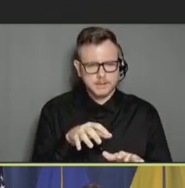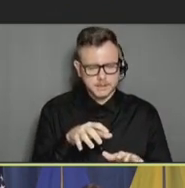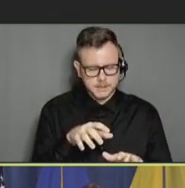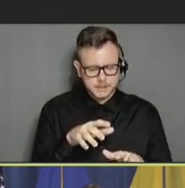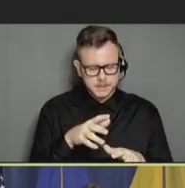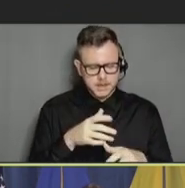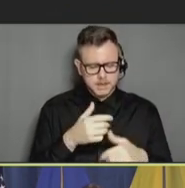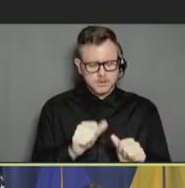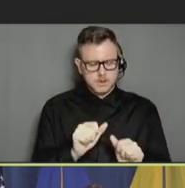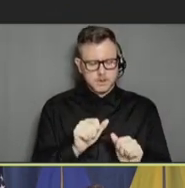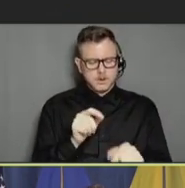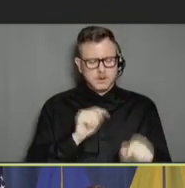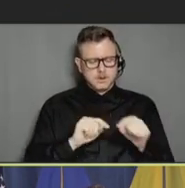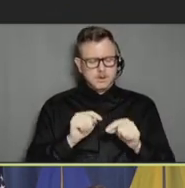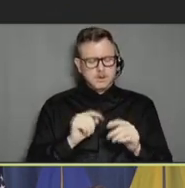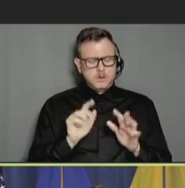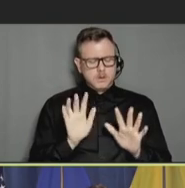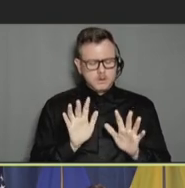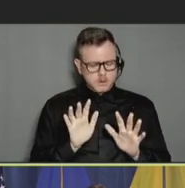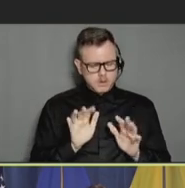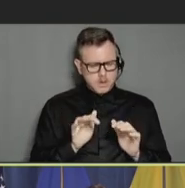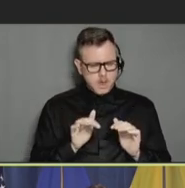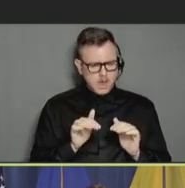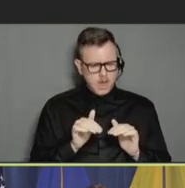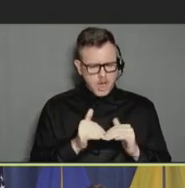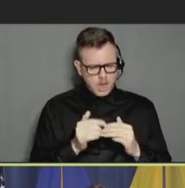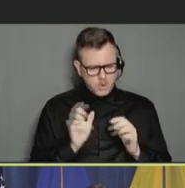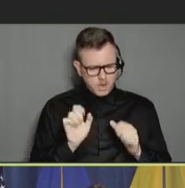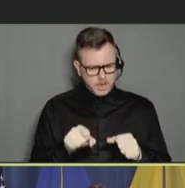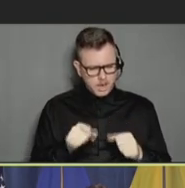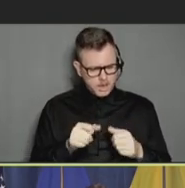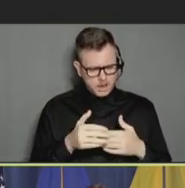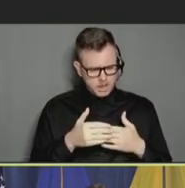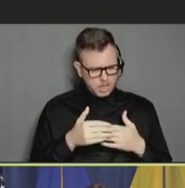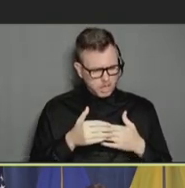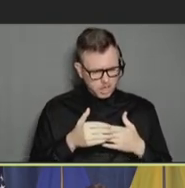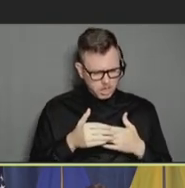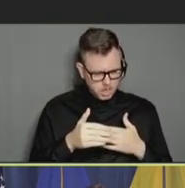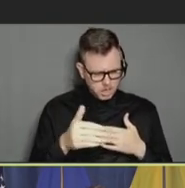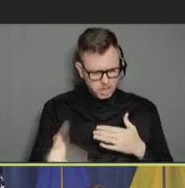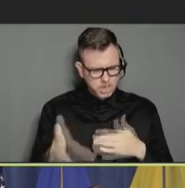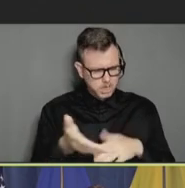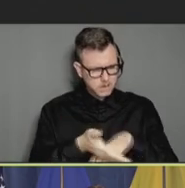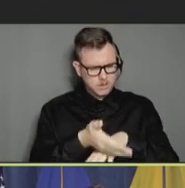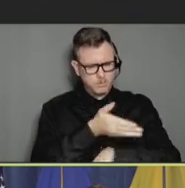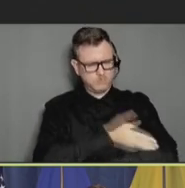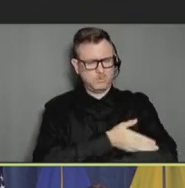I thought, how are we ever going to move forward? Like, how is this going to ever get better?